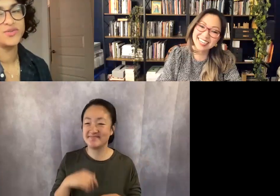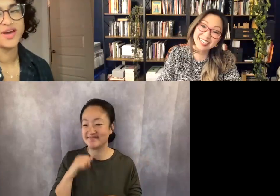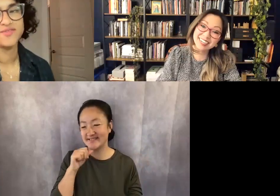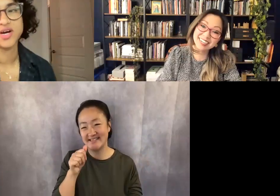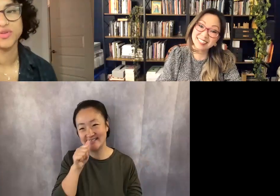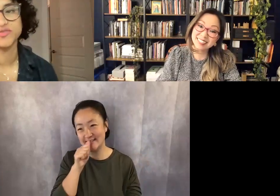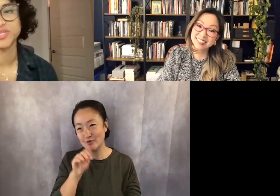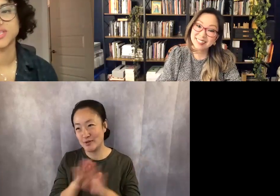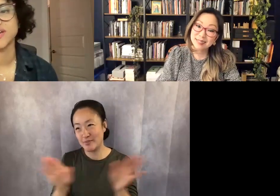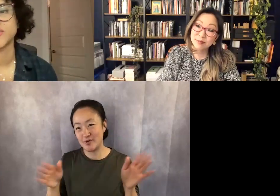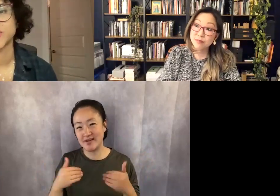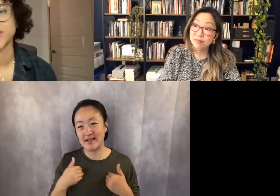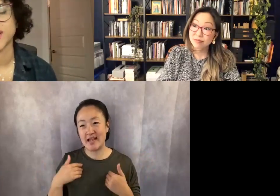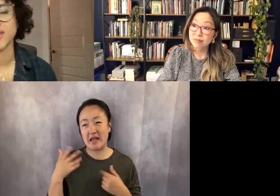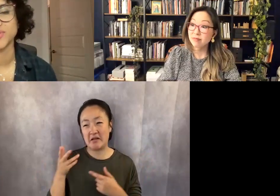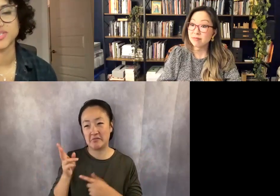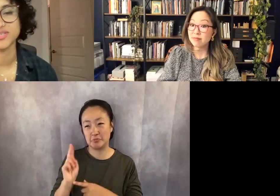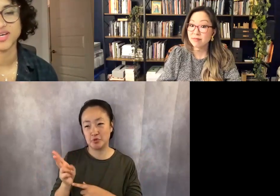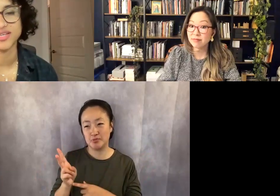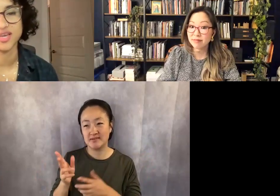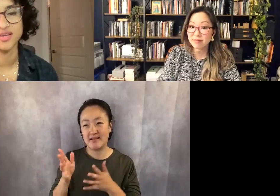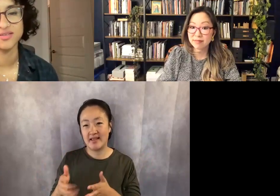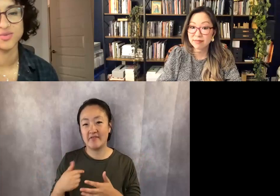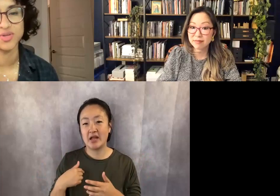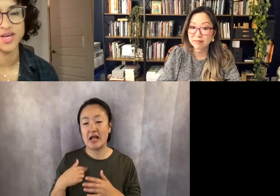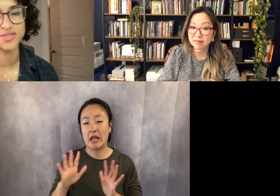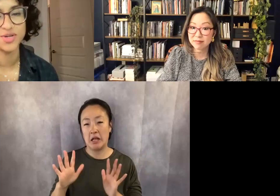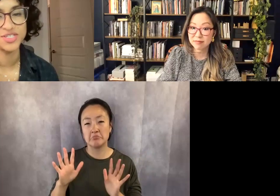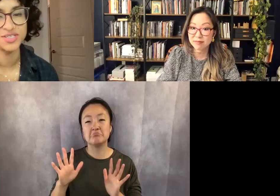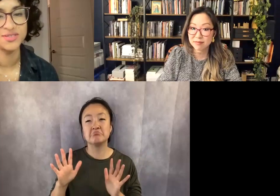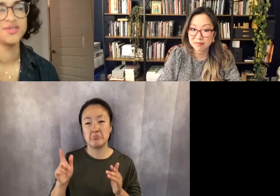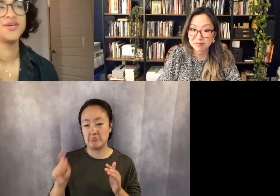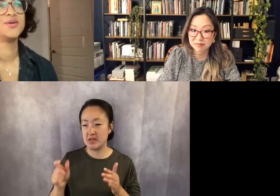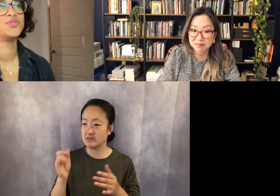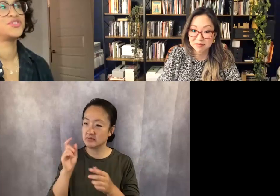We only have a couple of minutes left. But I can't resist asking this one last question,